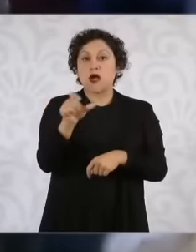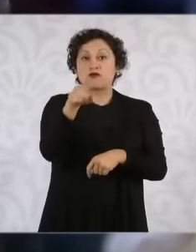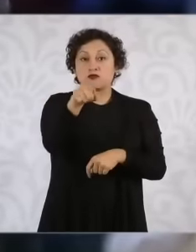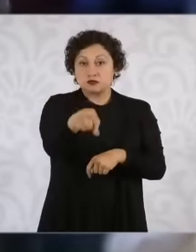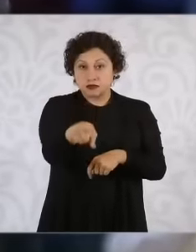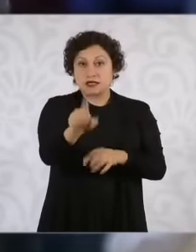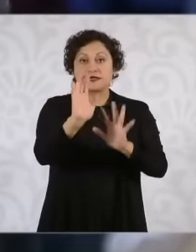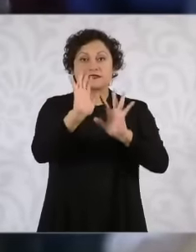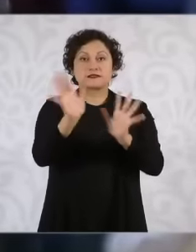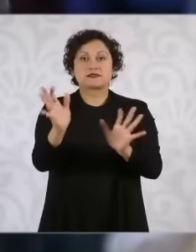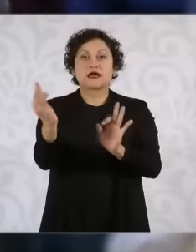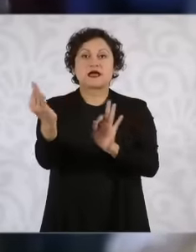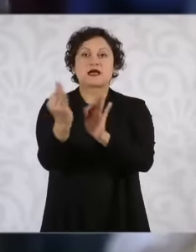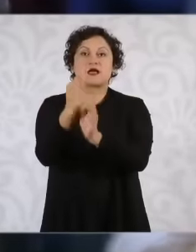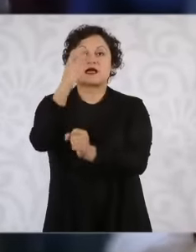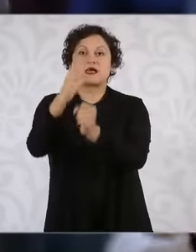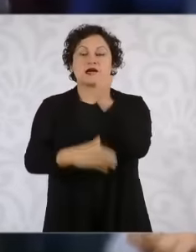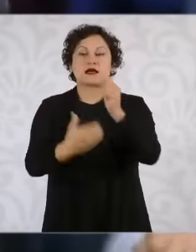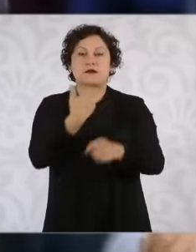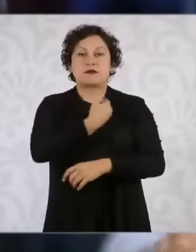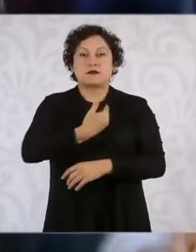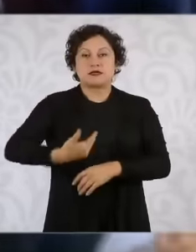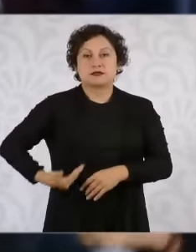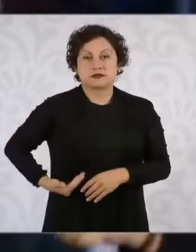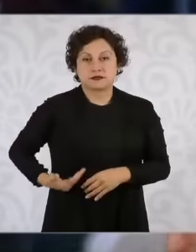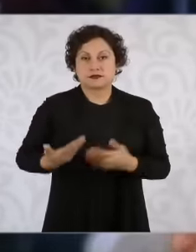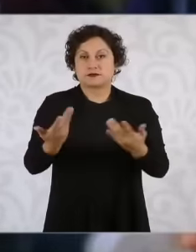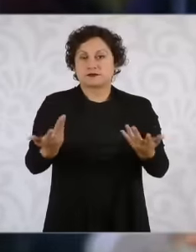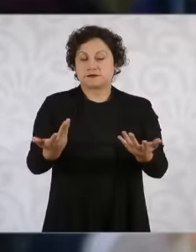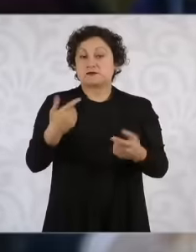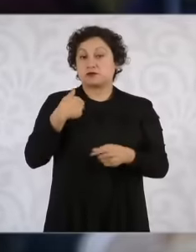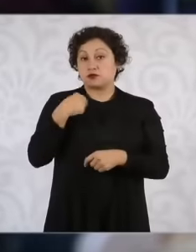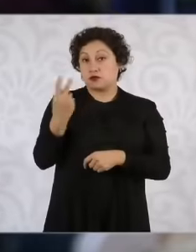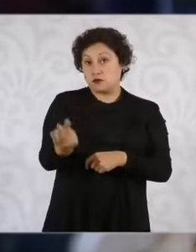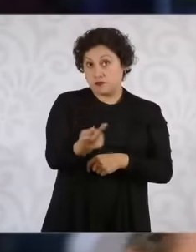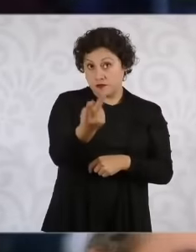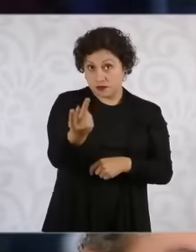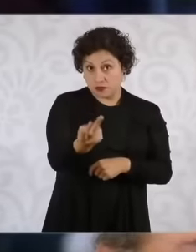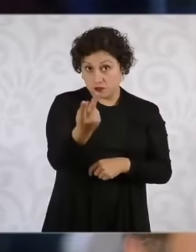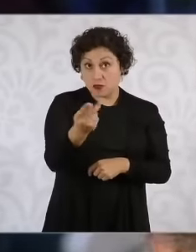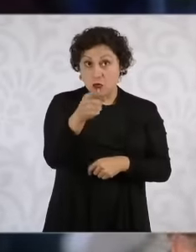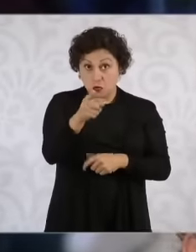your last year of government, the first question It would be if you already had access to this document